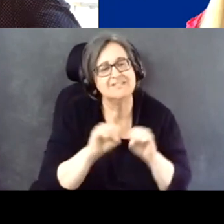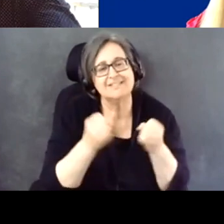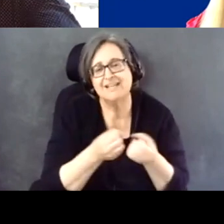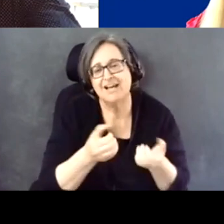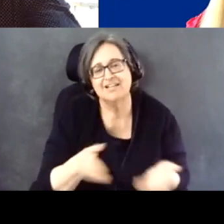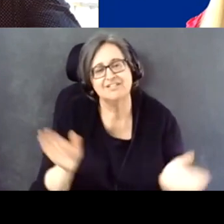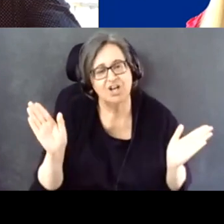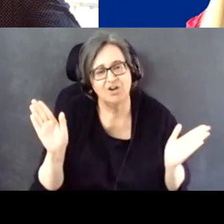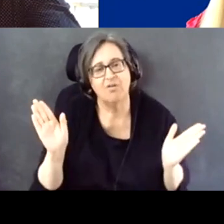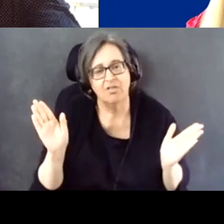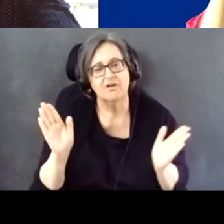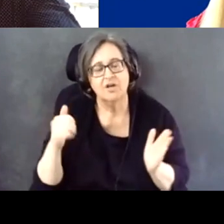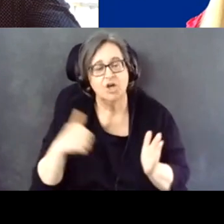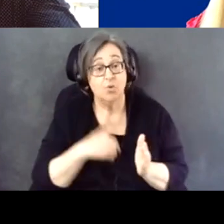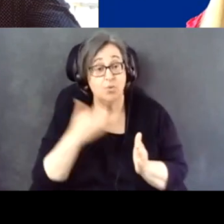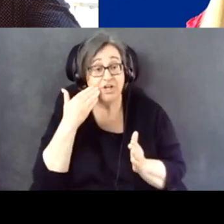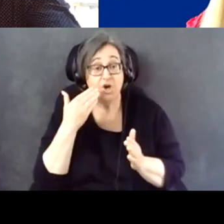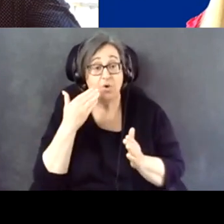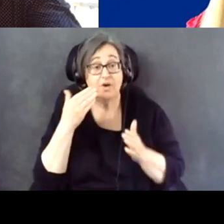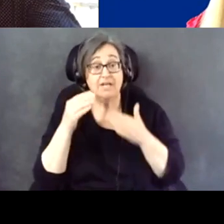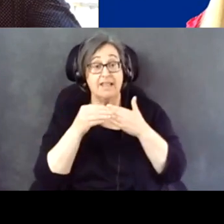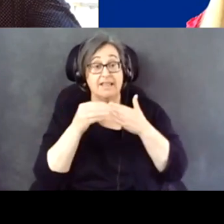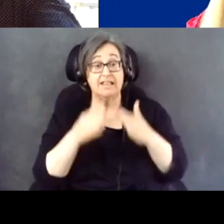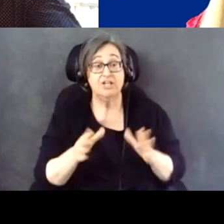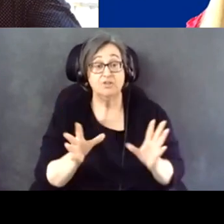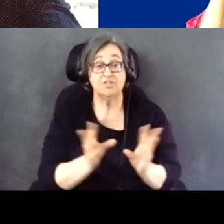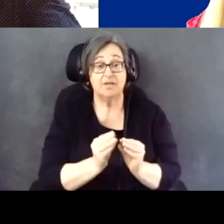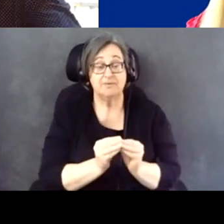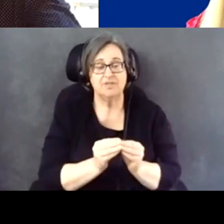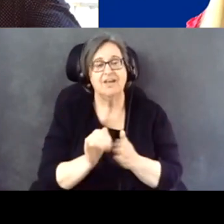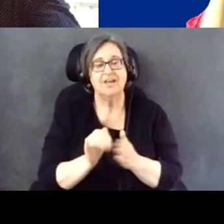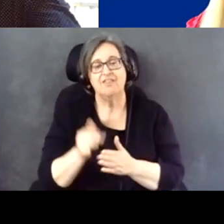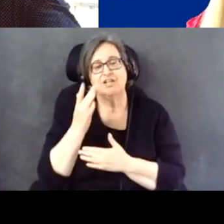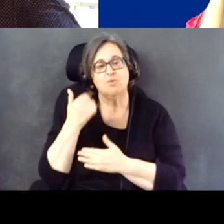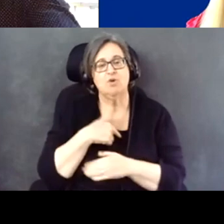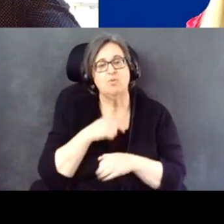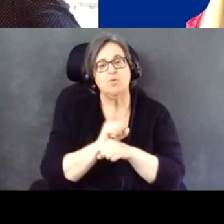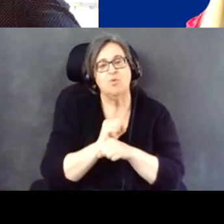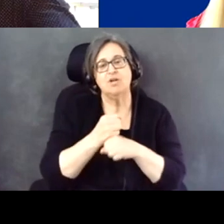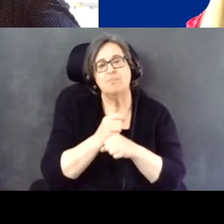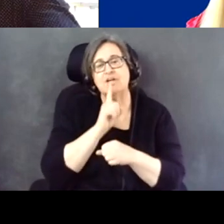And we know that at the Leadership Conference, which is why we work to ensure people with